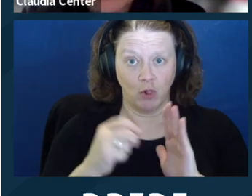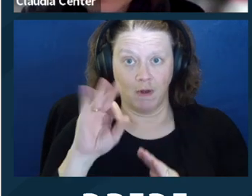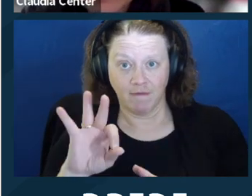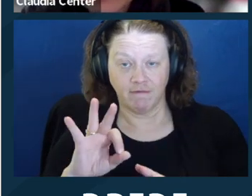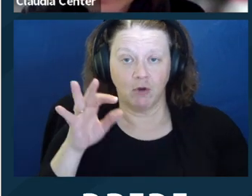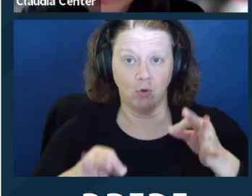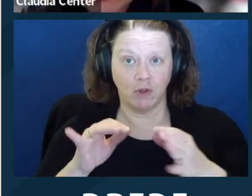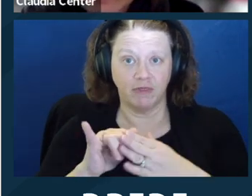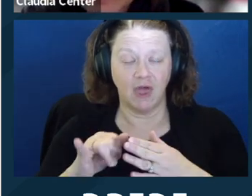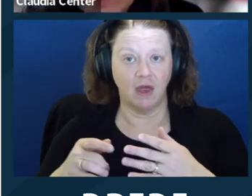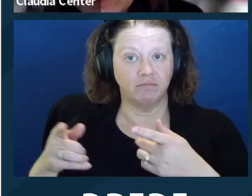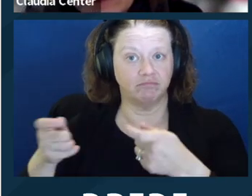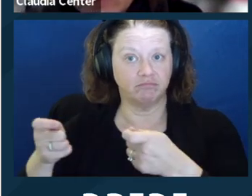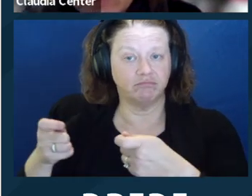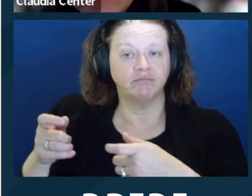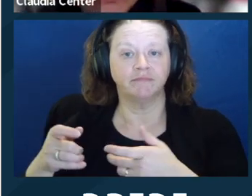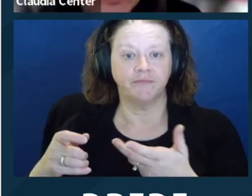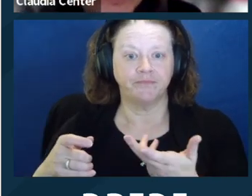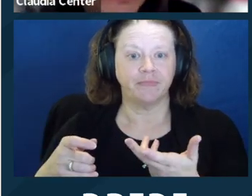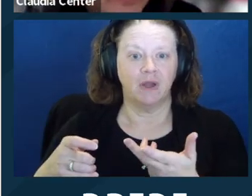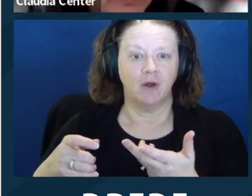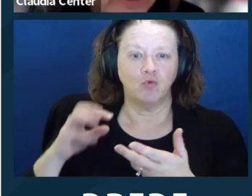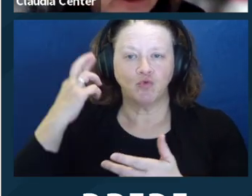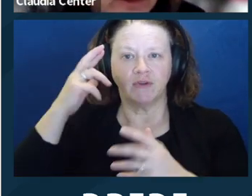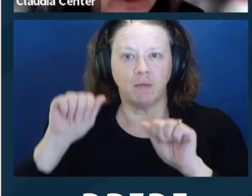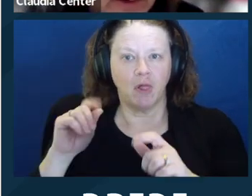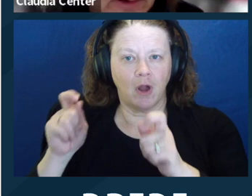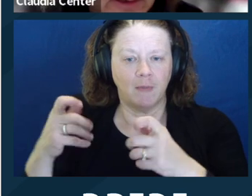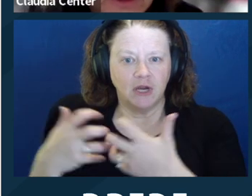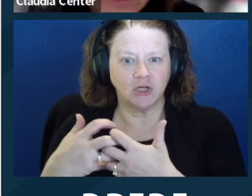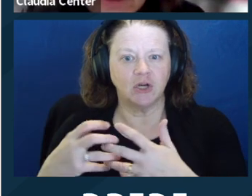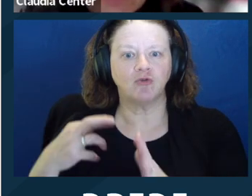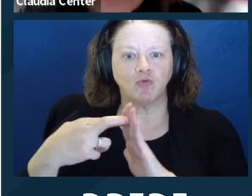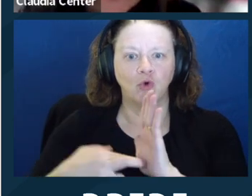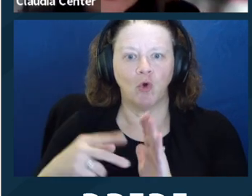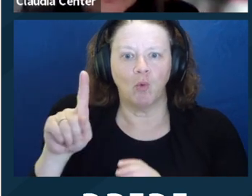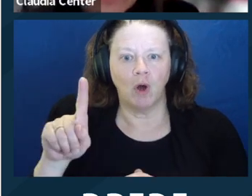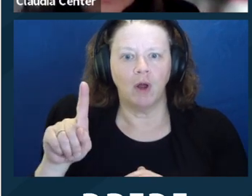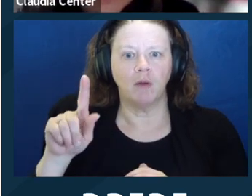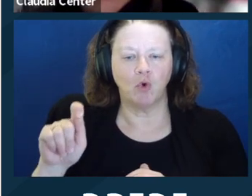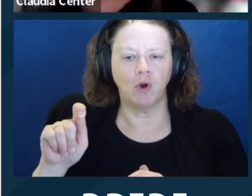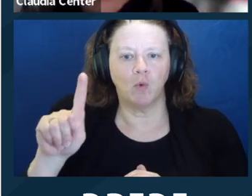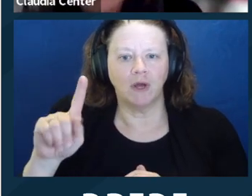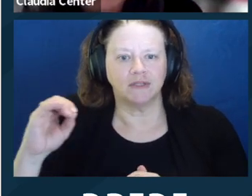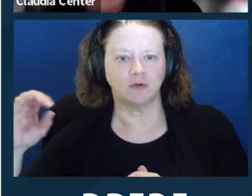governs reasonable accommodations is rule 1.100, and then Title III applies to law firms